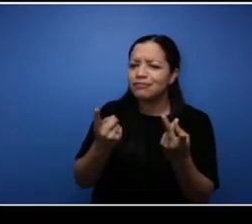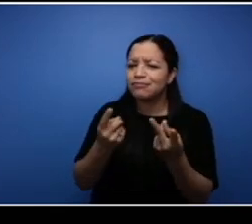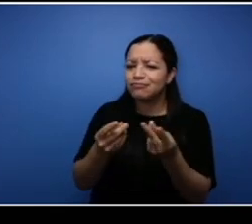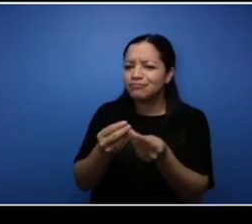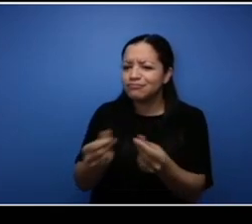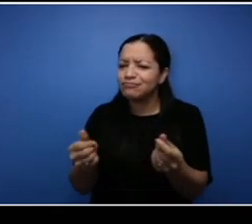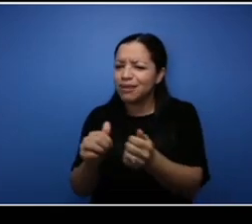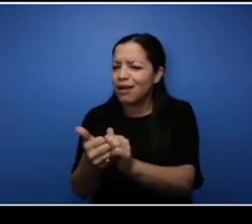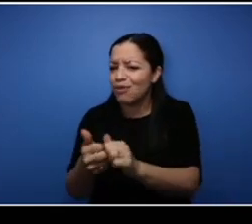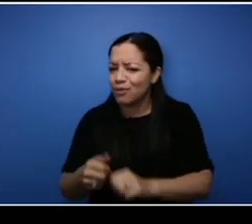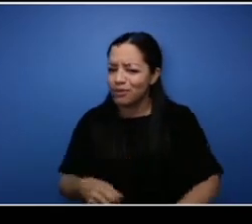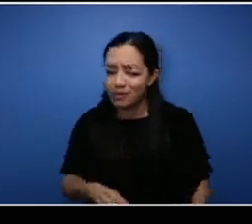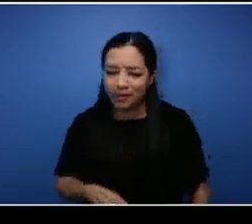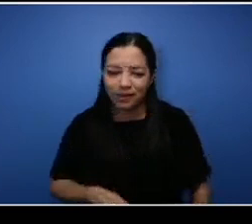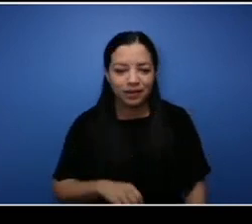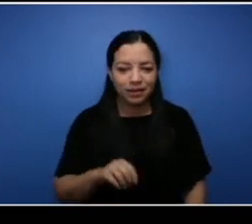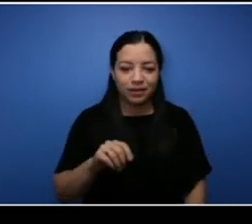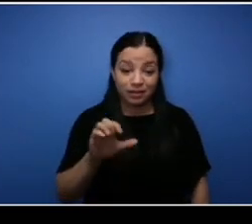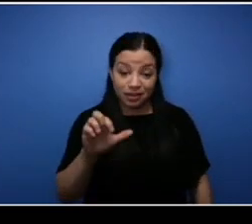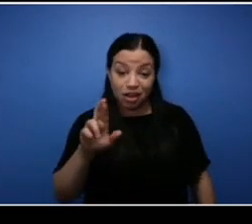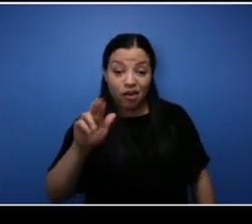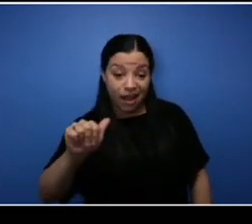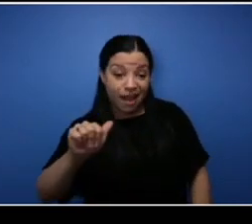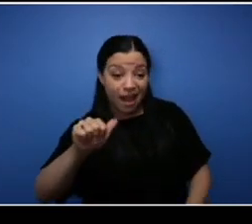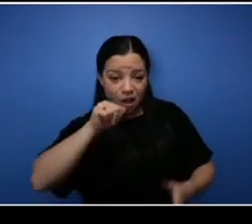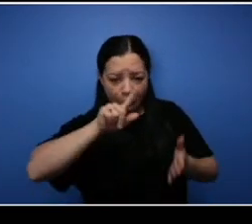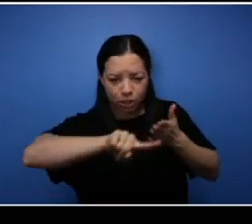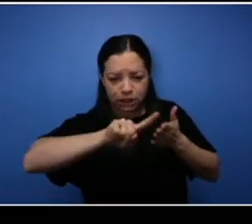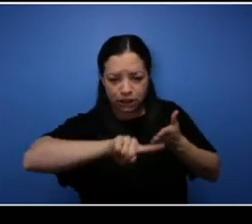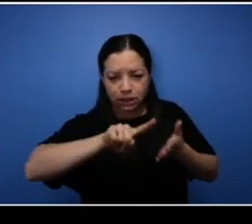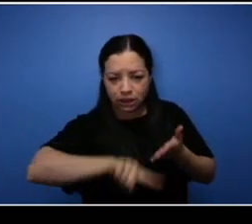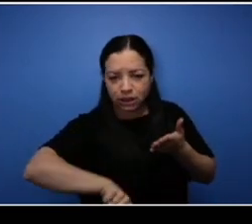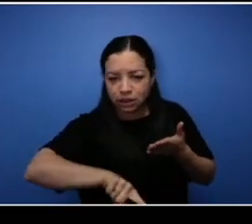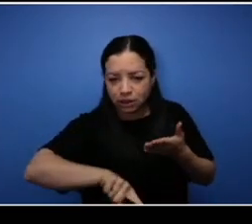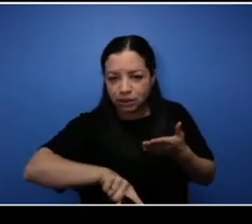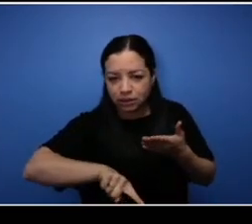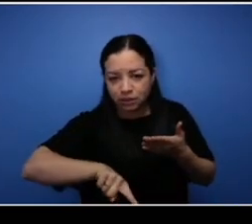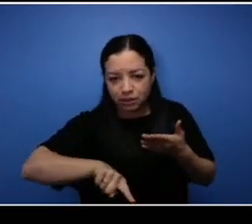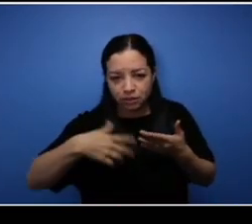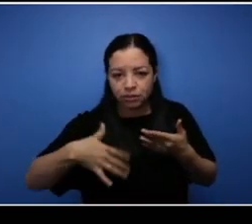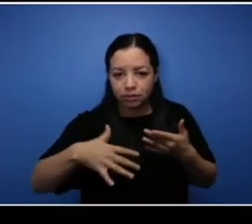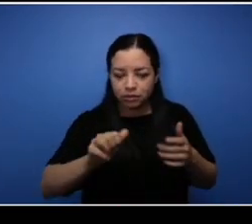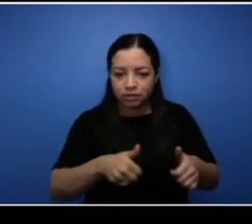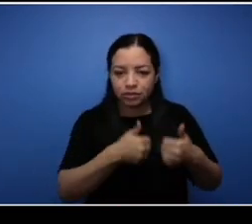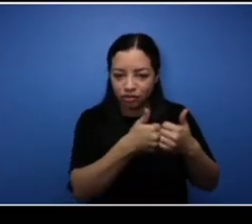Being audited by CRA that was uh one of the challenges that I never even seen coming.